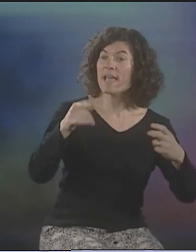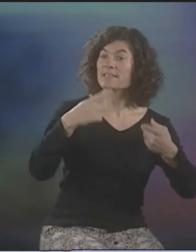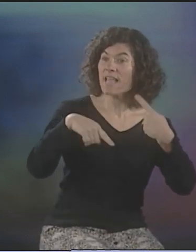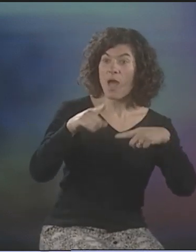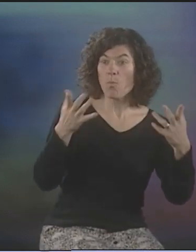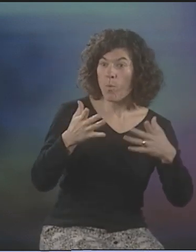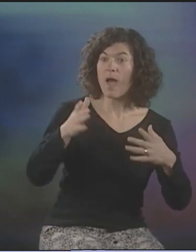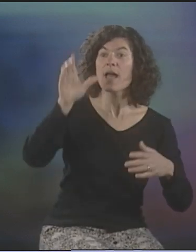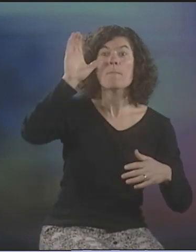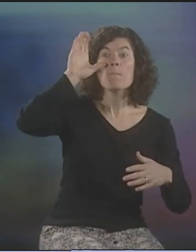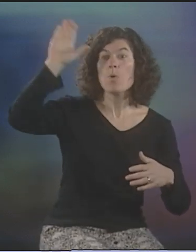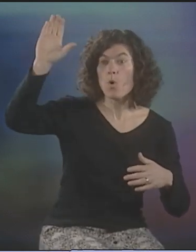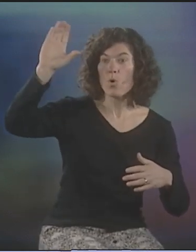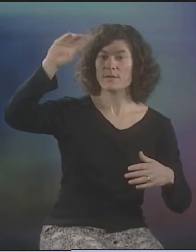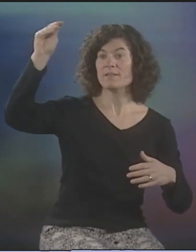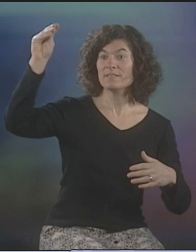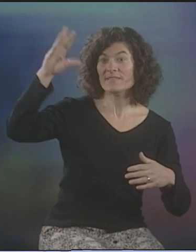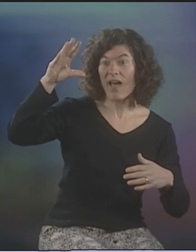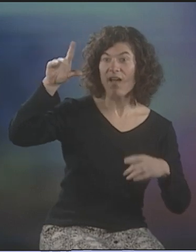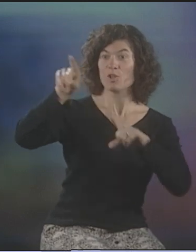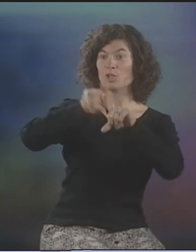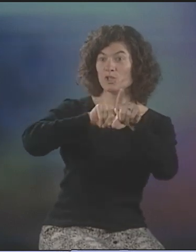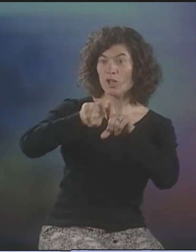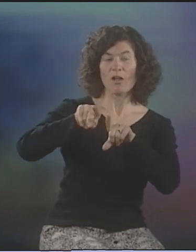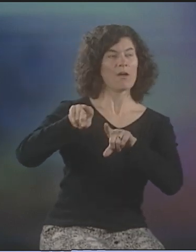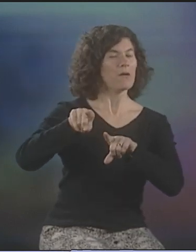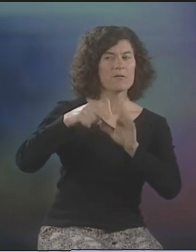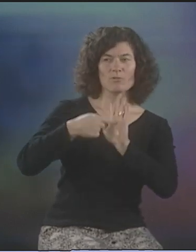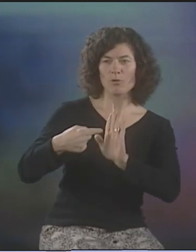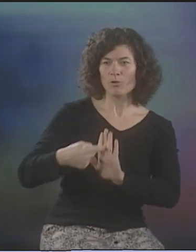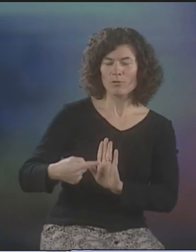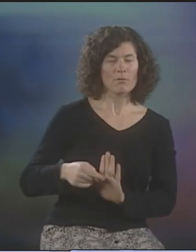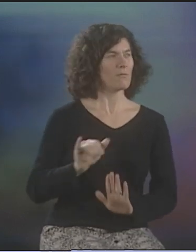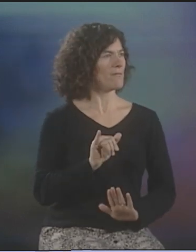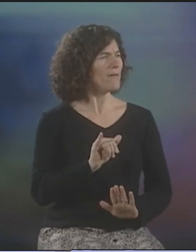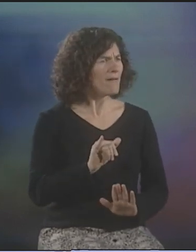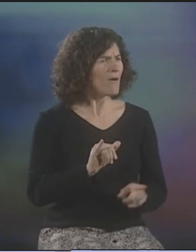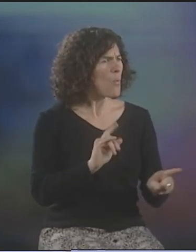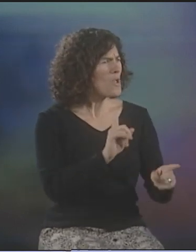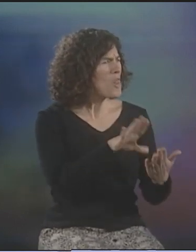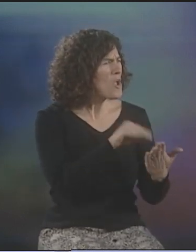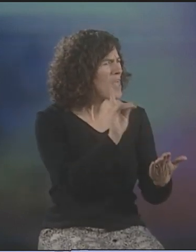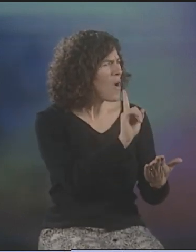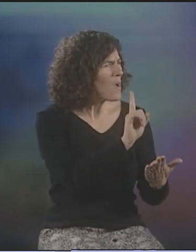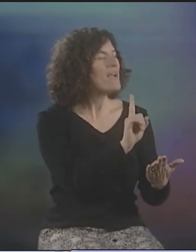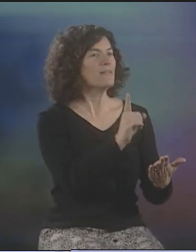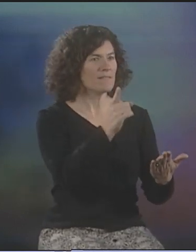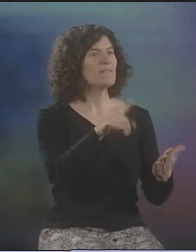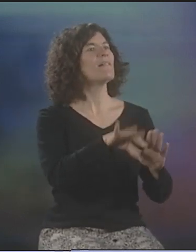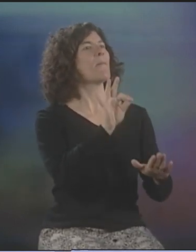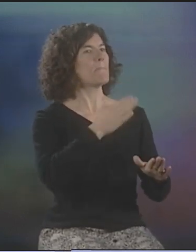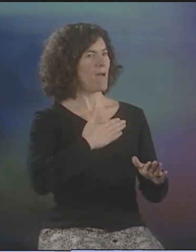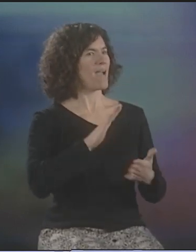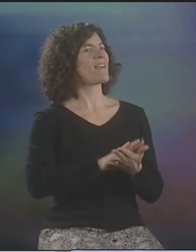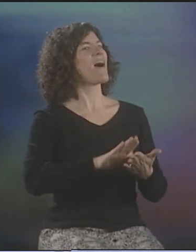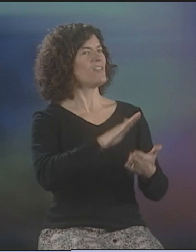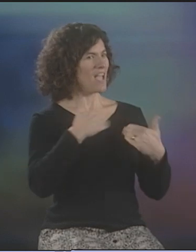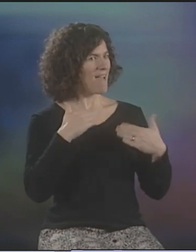"OH, YOU KNOW, HERE'S SOME SIGNS. MOON, SUN, STARS." I SAID, "WELL, WHERE'D YOU LEARN THAT? WHERE'D YOU LEARN THE SIGN?" SHE SAID, "WELL, THERE'S A COURSE AT MY COLLEGE